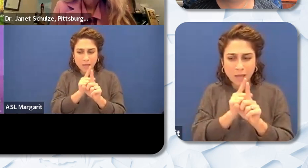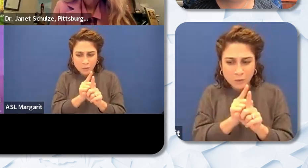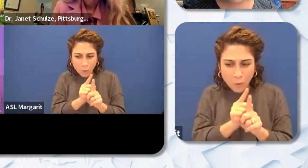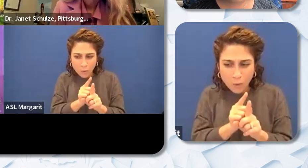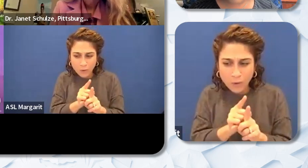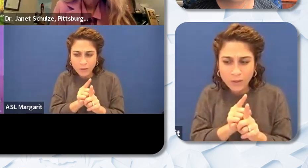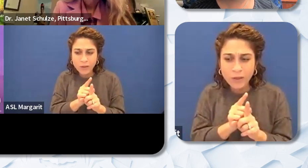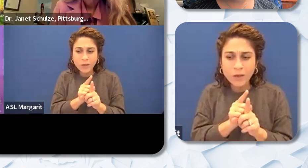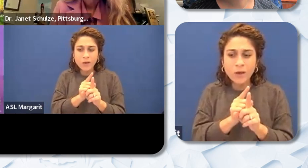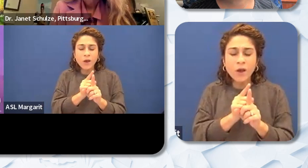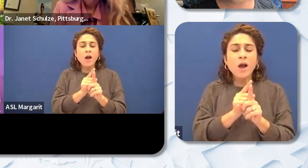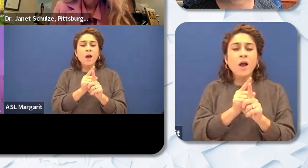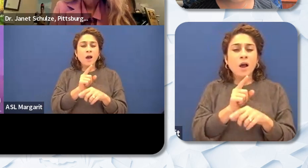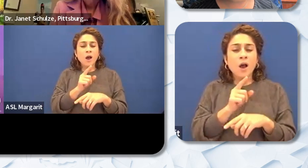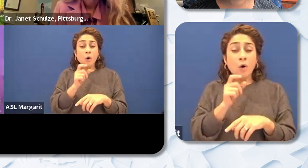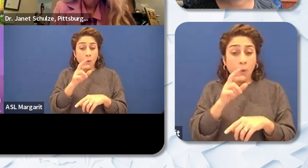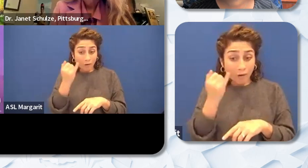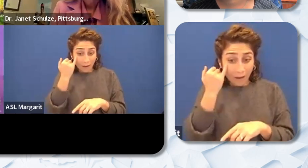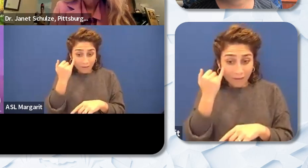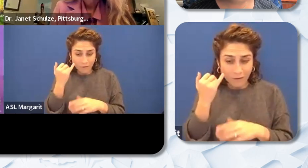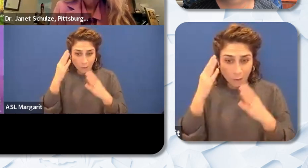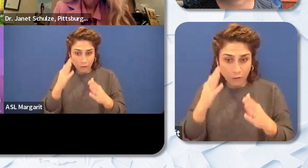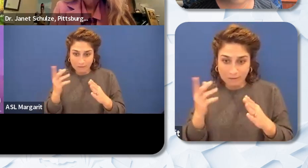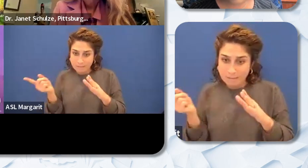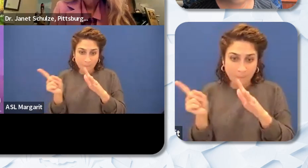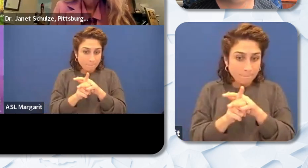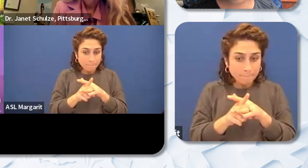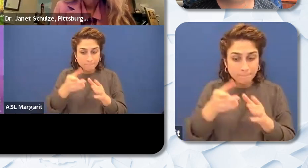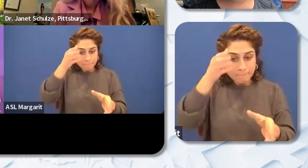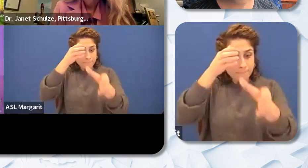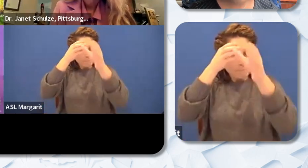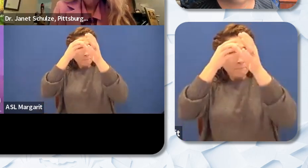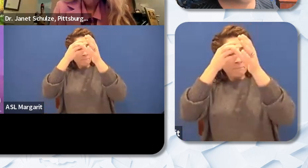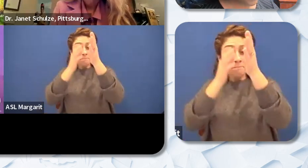you know something let people know that you know it. You don't have to hide. You don't have to be